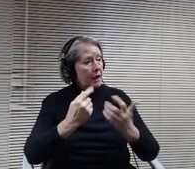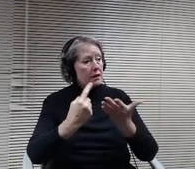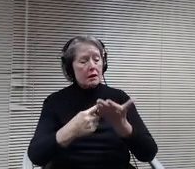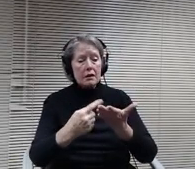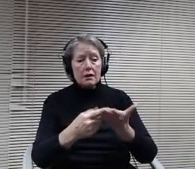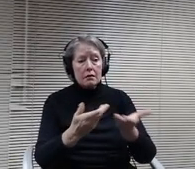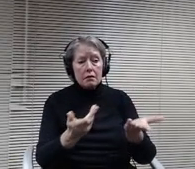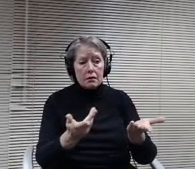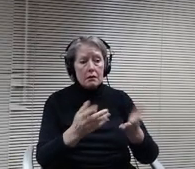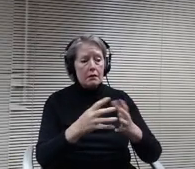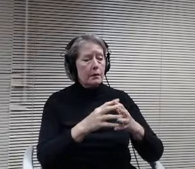Christine.